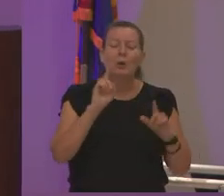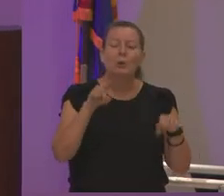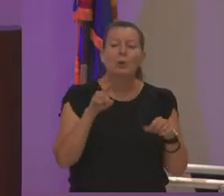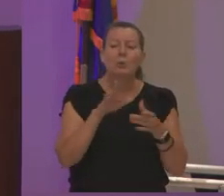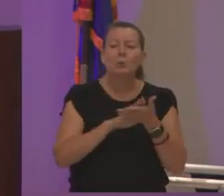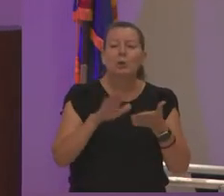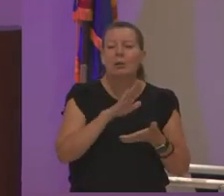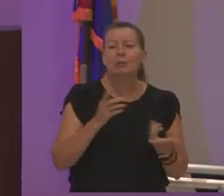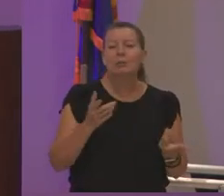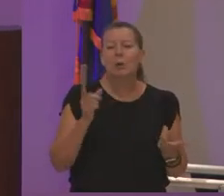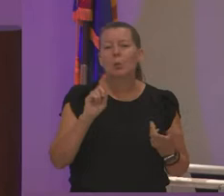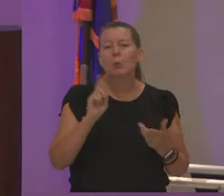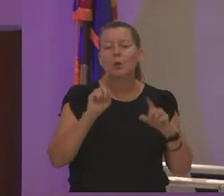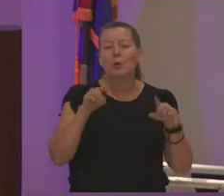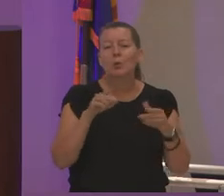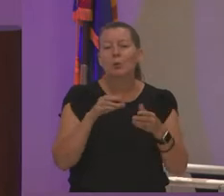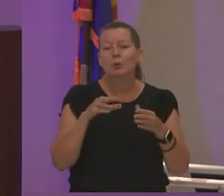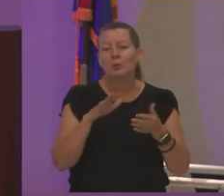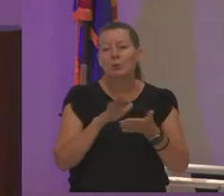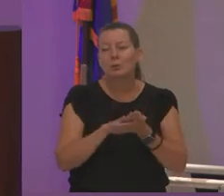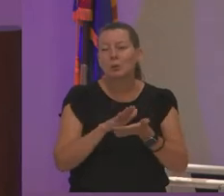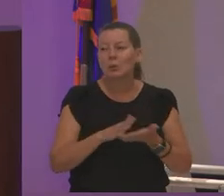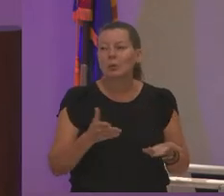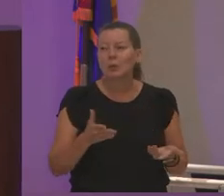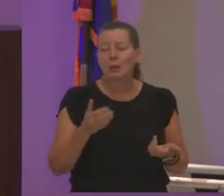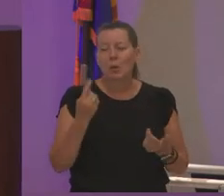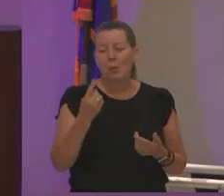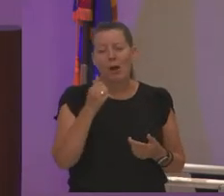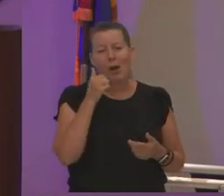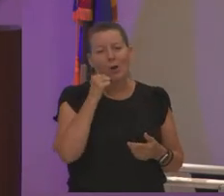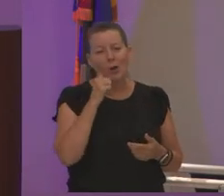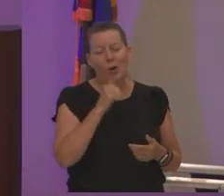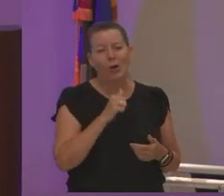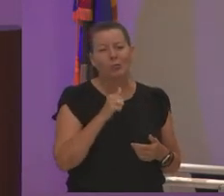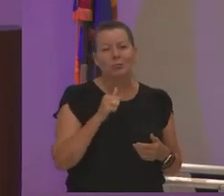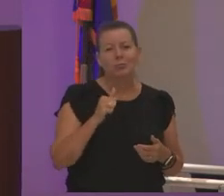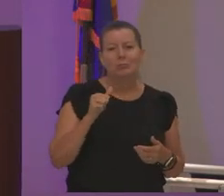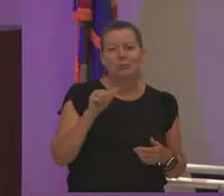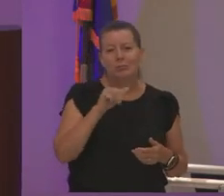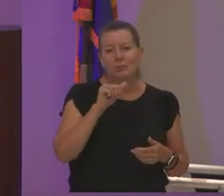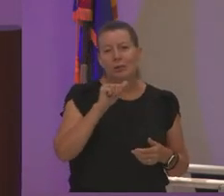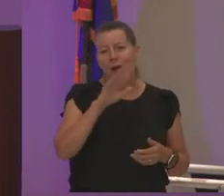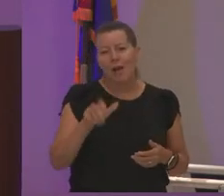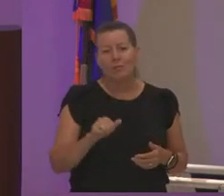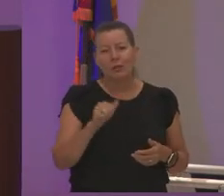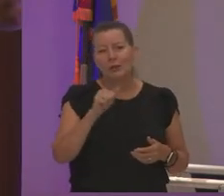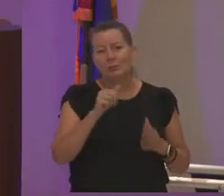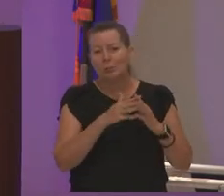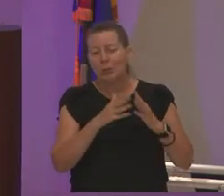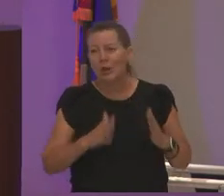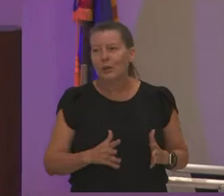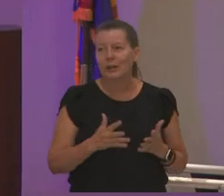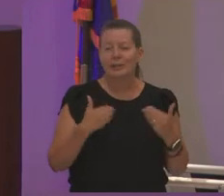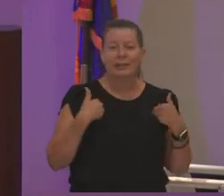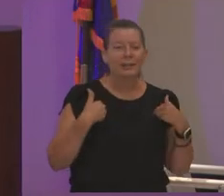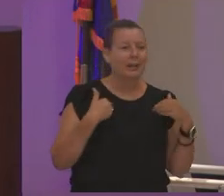who happened to be african-american was making we were trying to figure out because they had signs everywhere was so disjointed and i was like oh god you know so we finally figured out which one